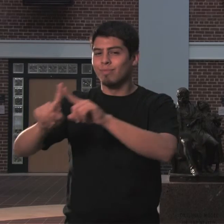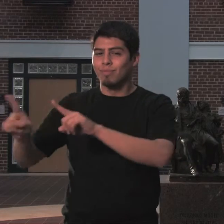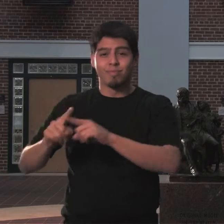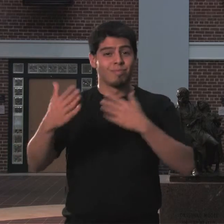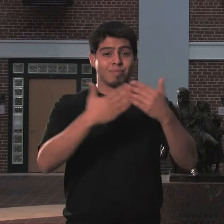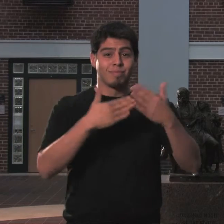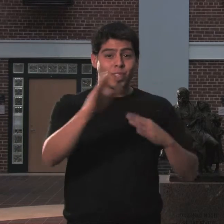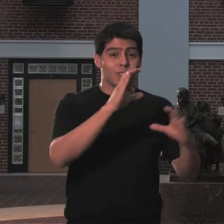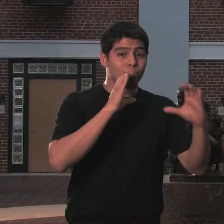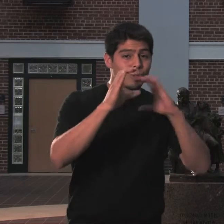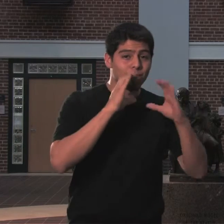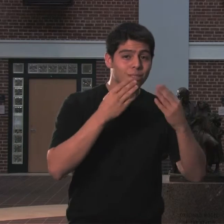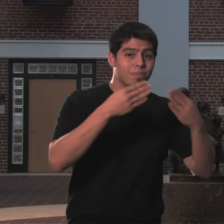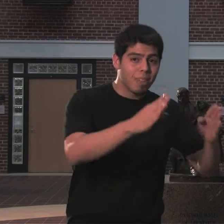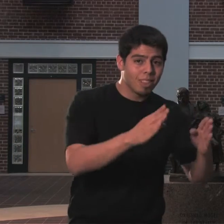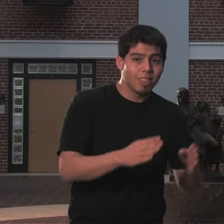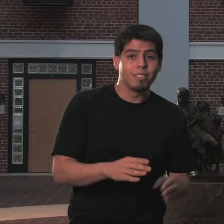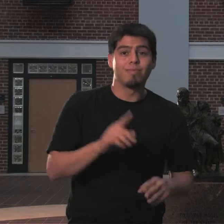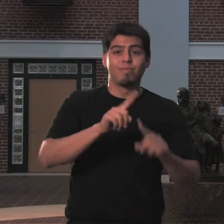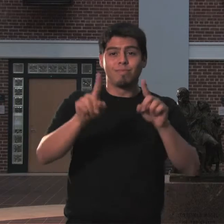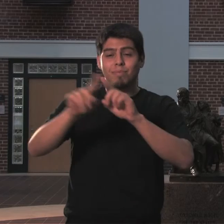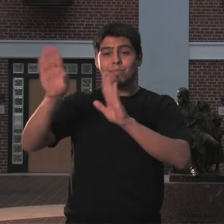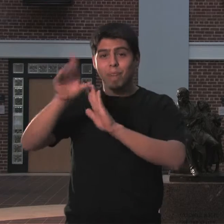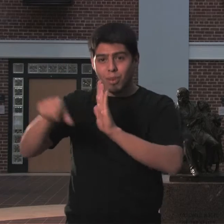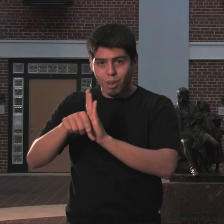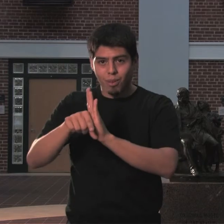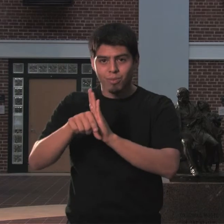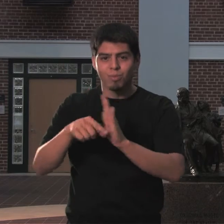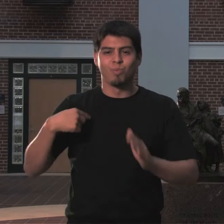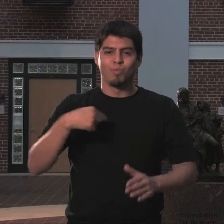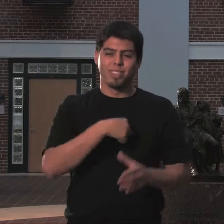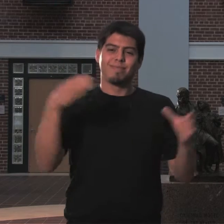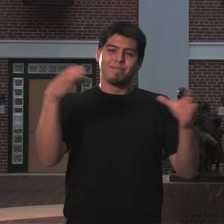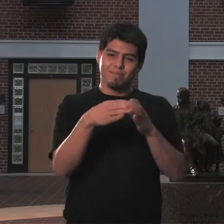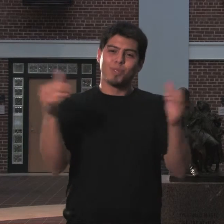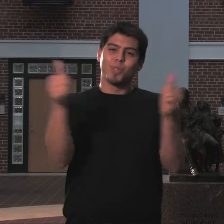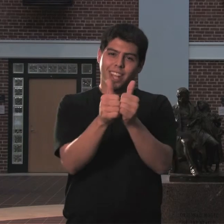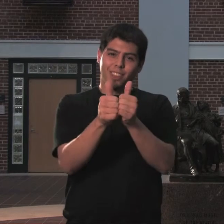the different communication backgrounds. We're all in this together.